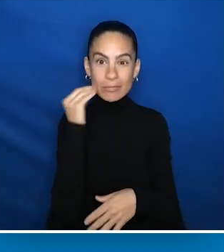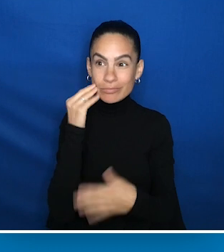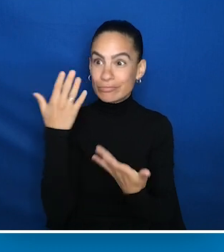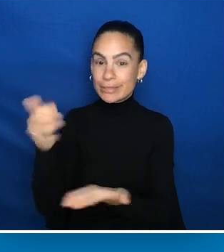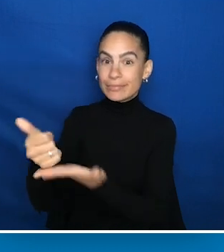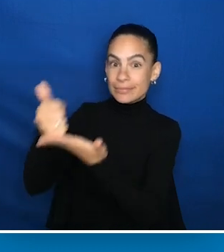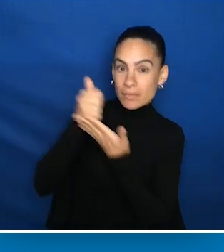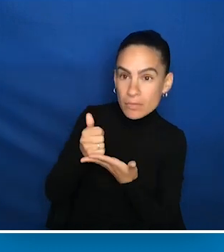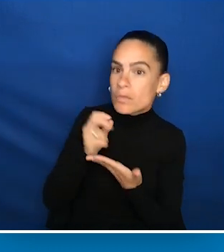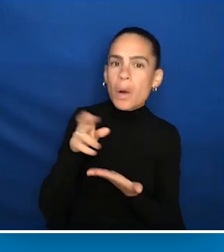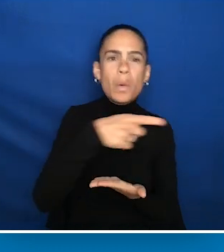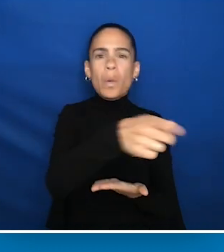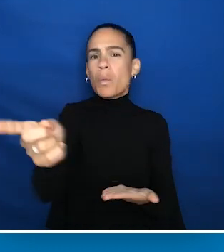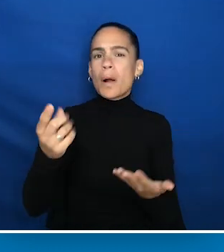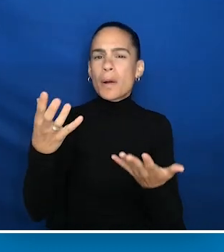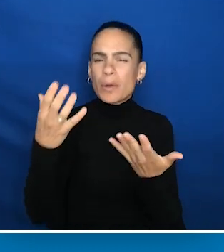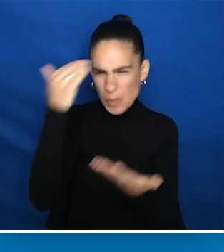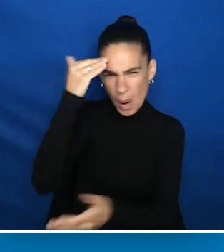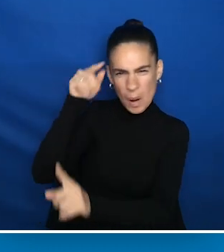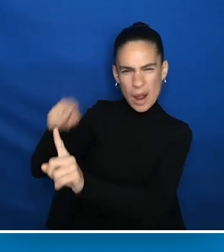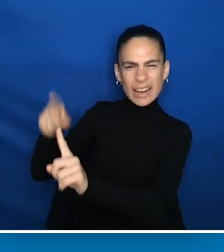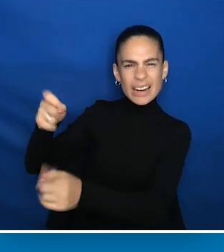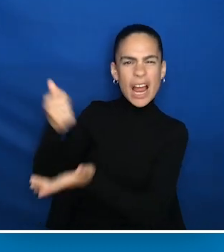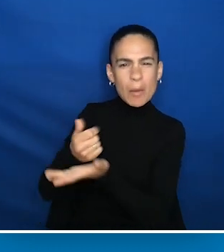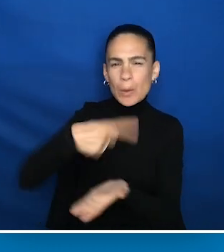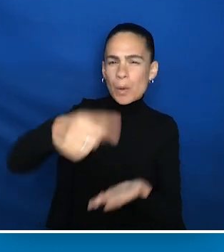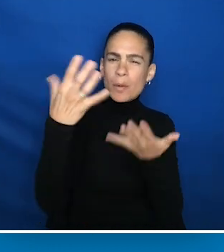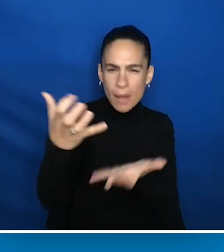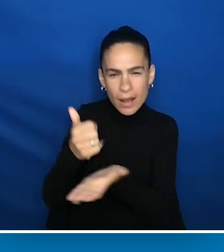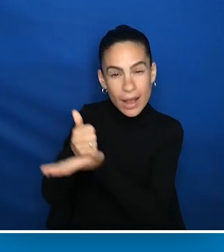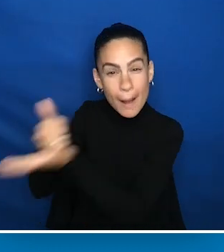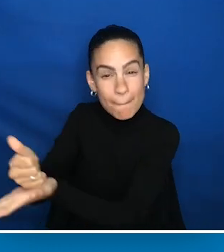were helped by somebody or know somebody that's in need and want to give back?